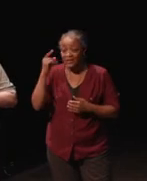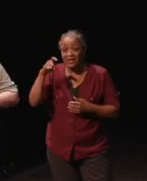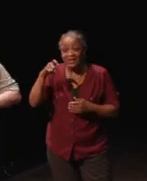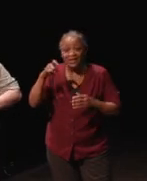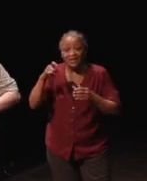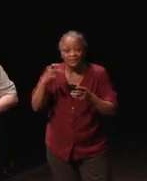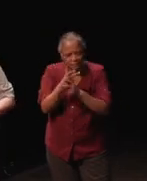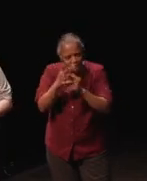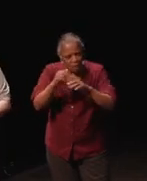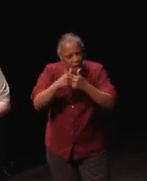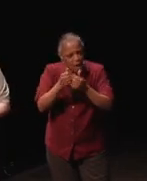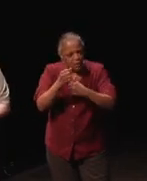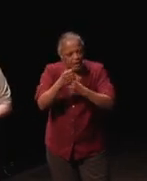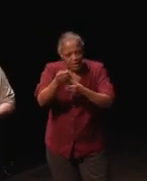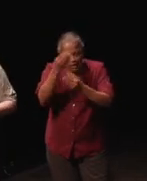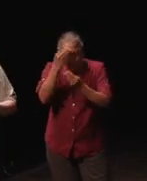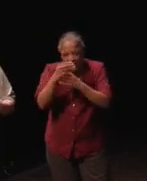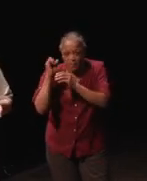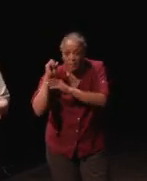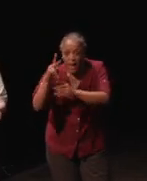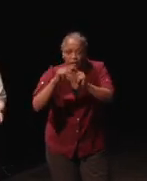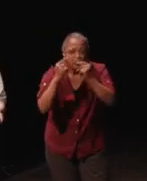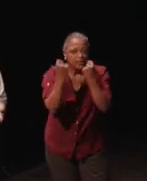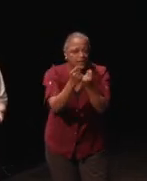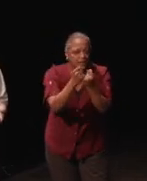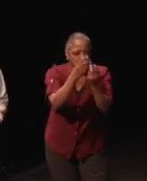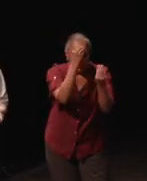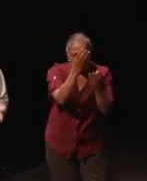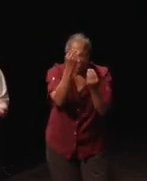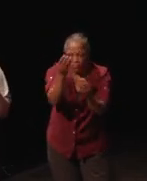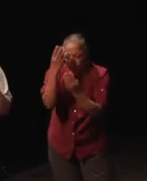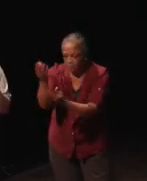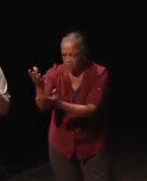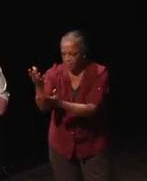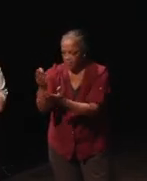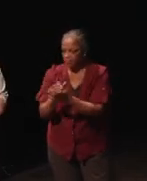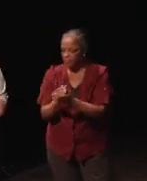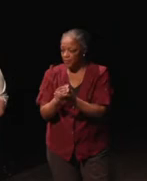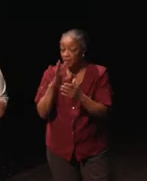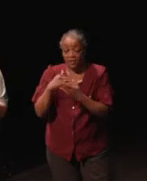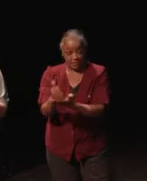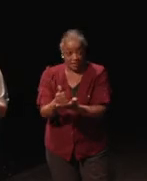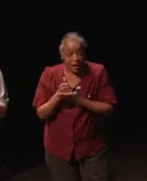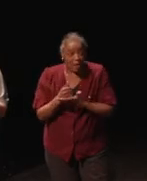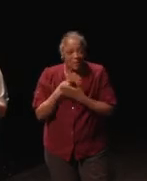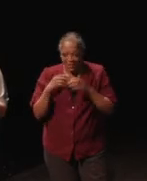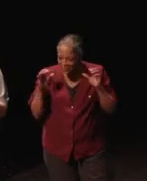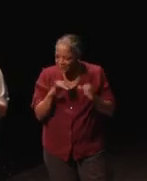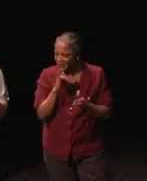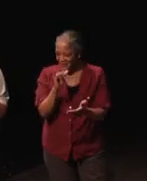to get this information back to the teams. So, this helped me do that and then I could